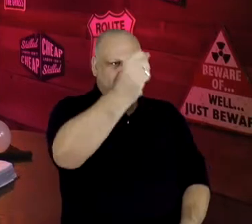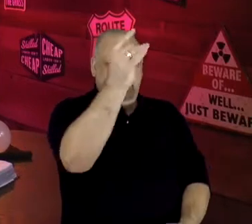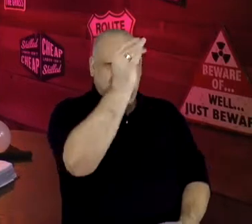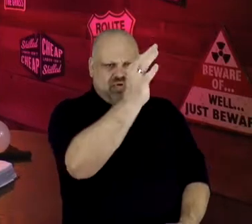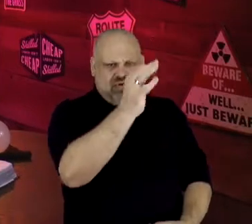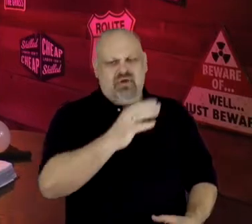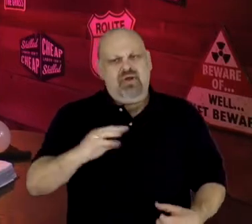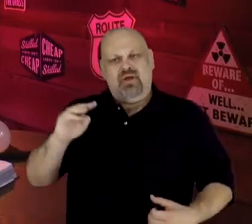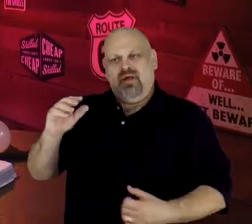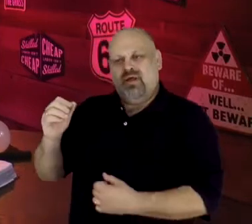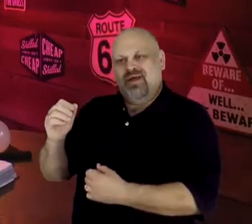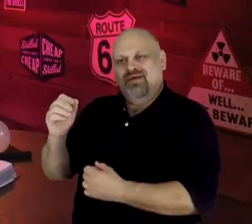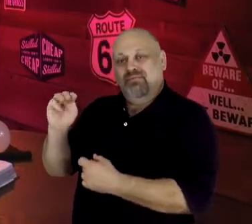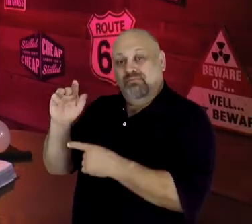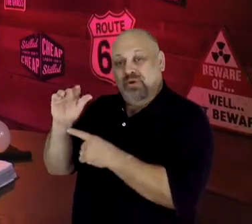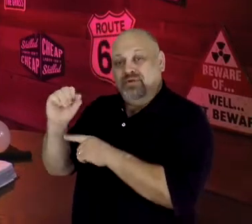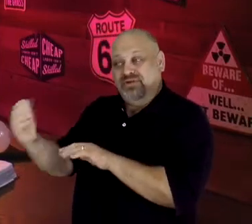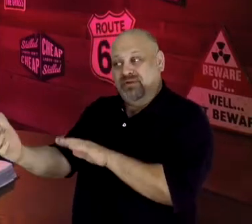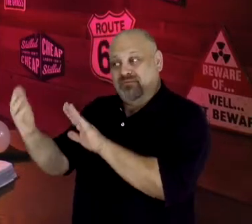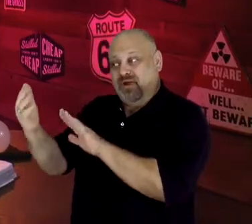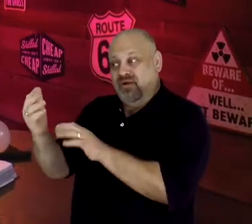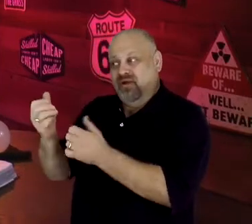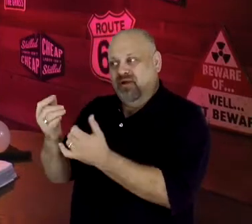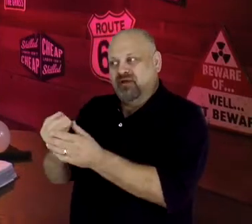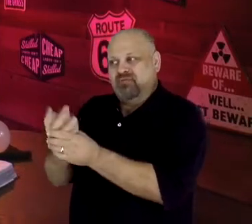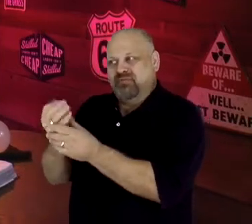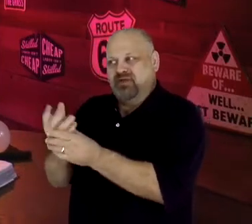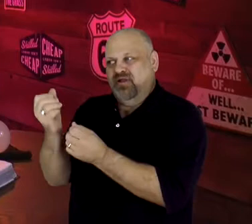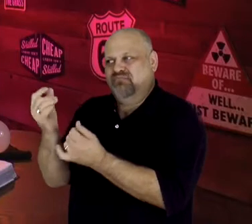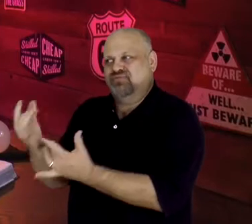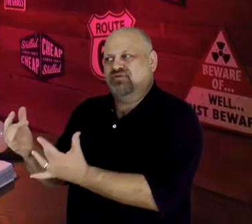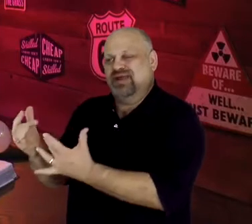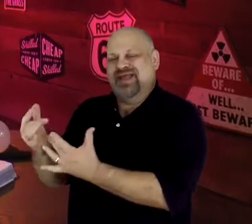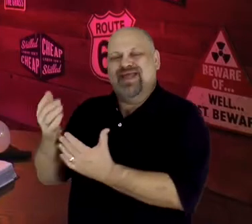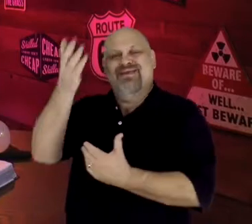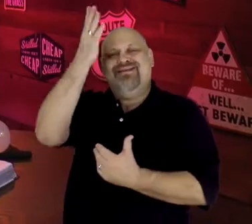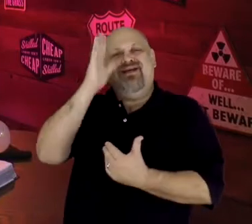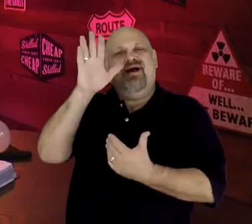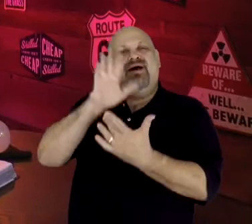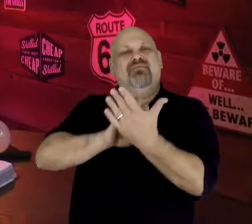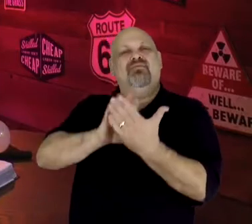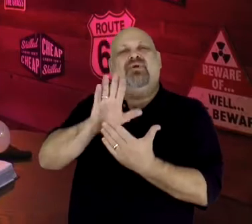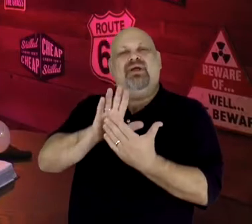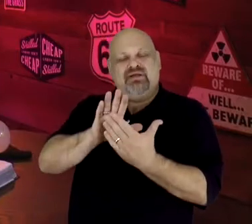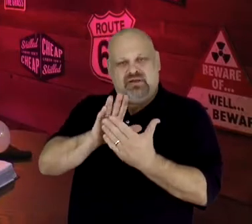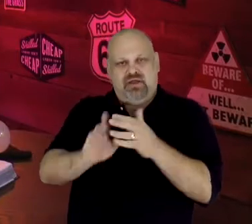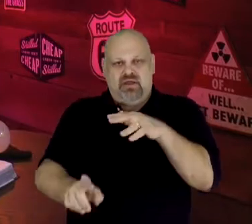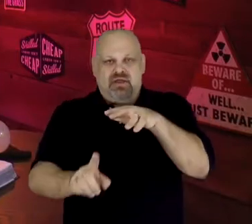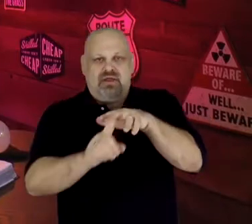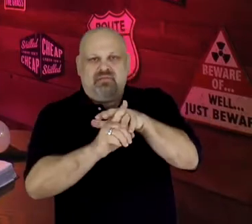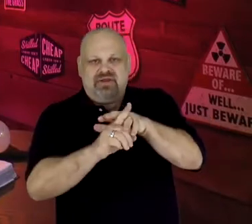presence of God appeared as something that looked like tongues of fire on the day of Pentecost when